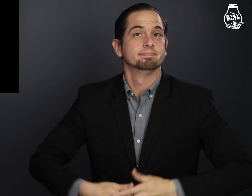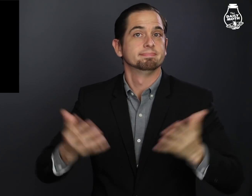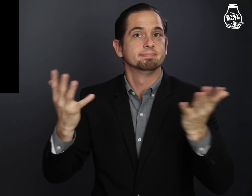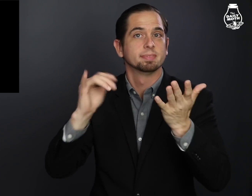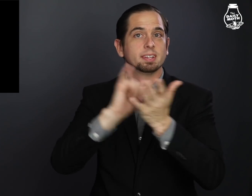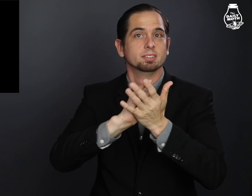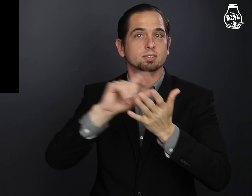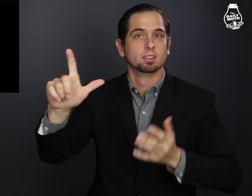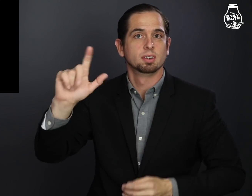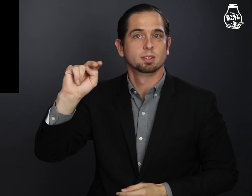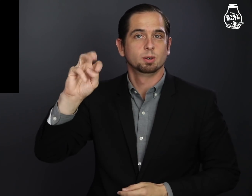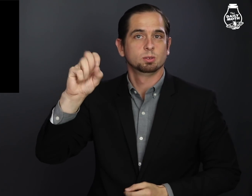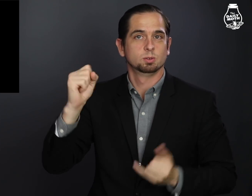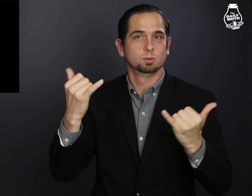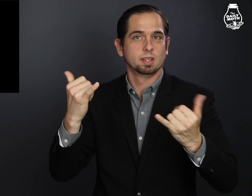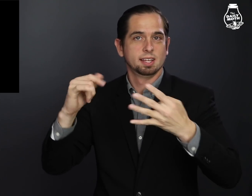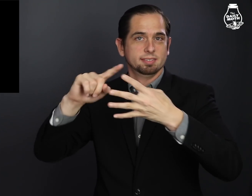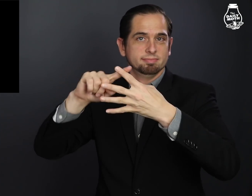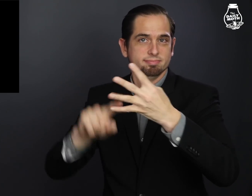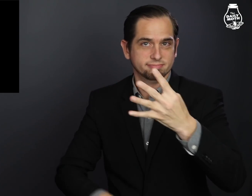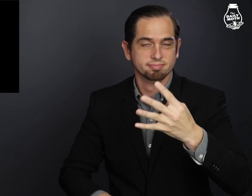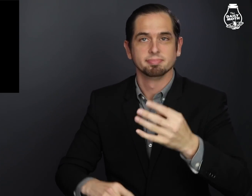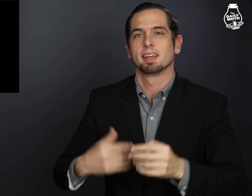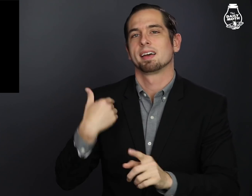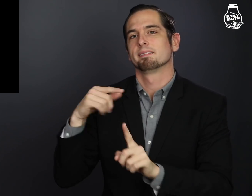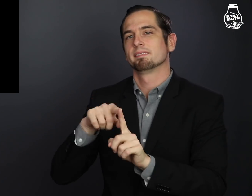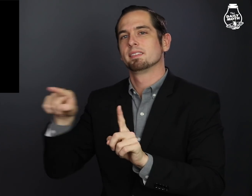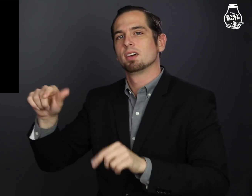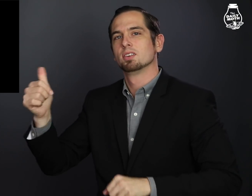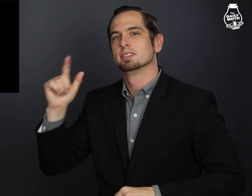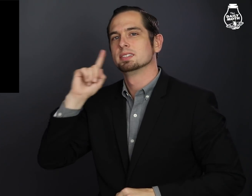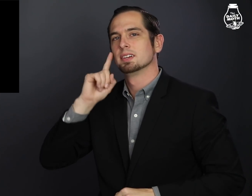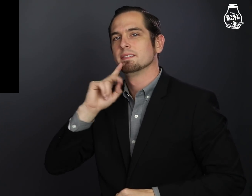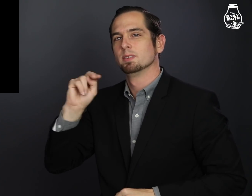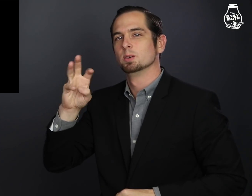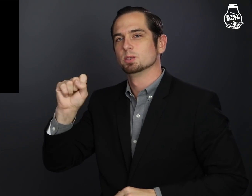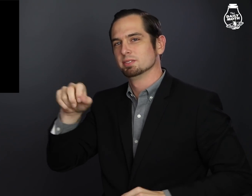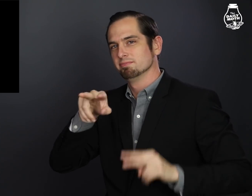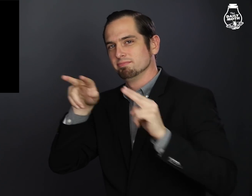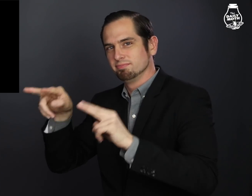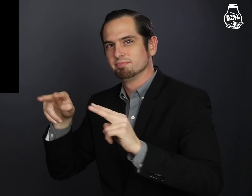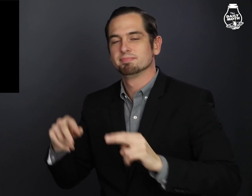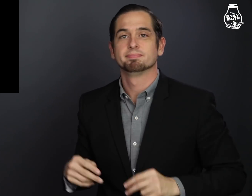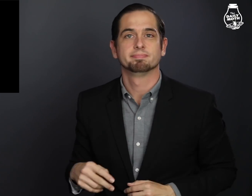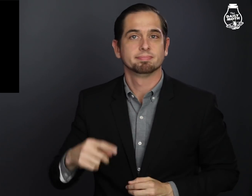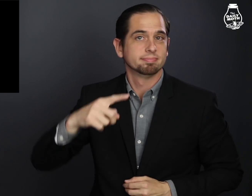That is all the news for today.